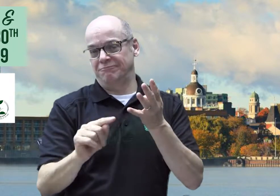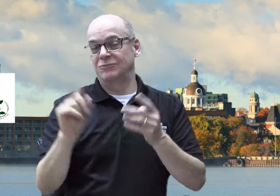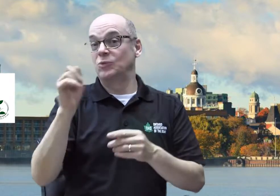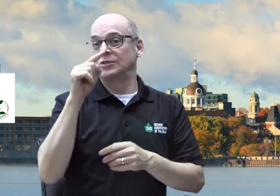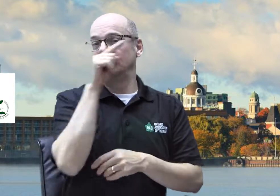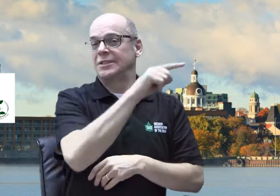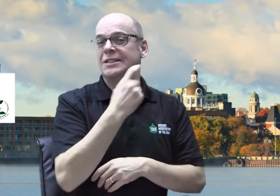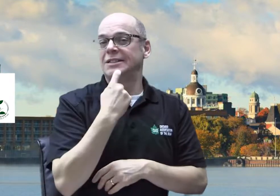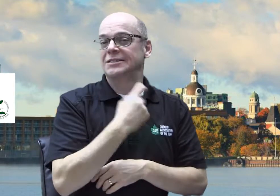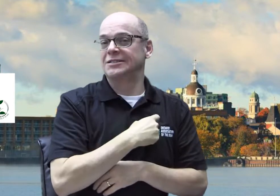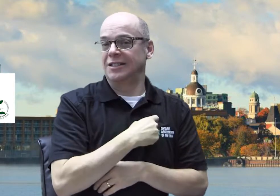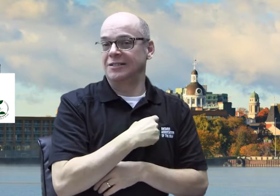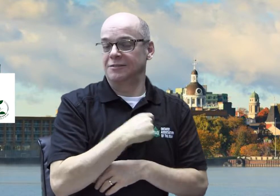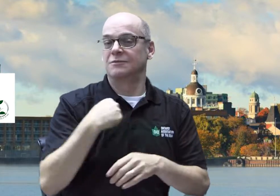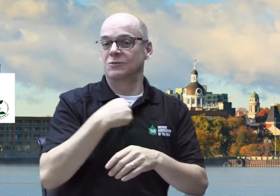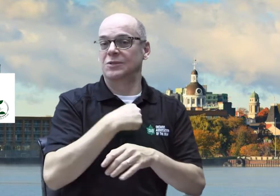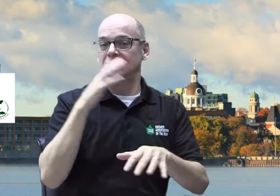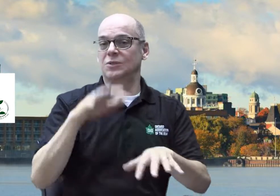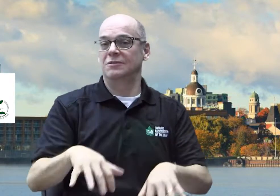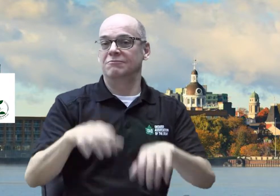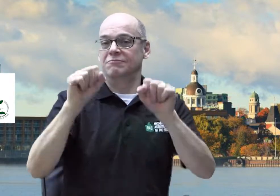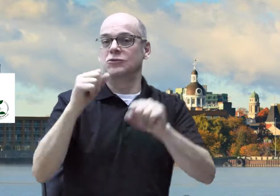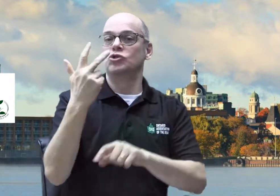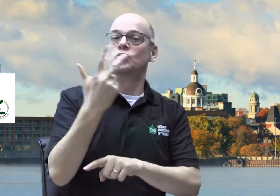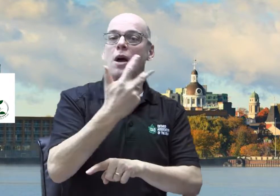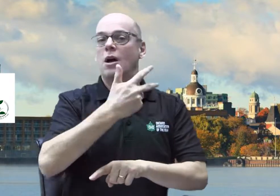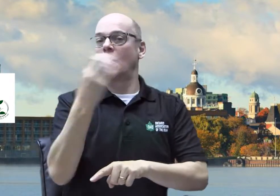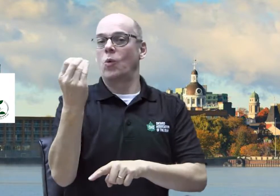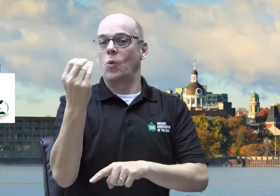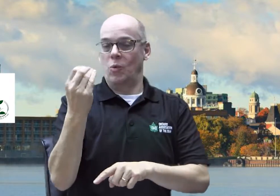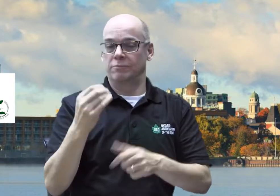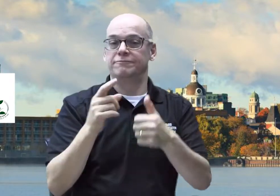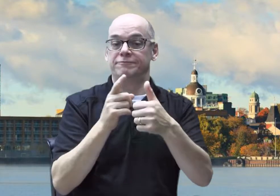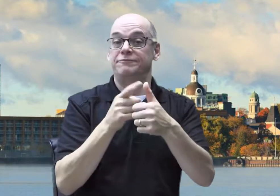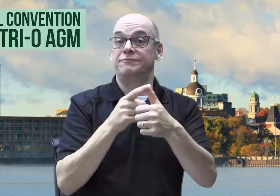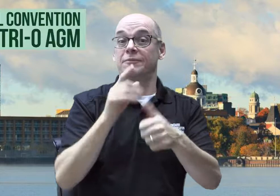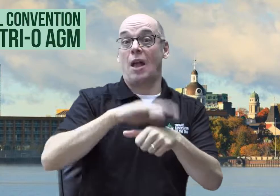we'll have Tri-O AGM at Kingston.